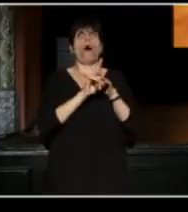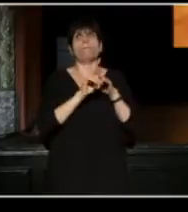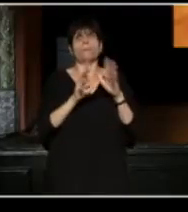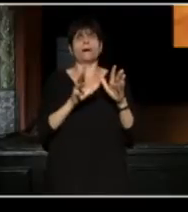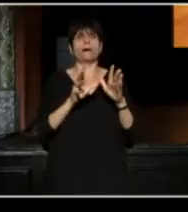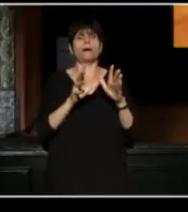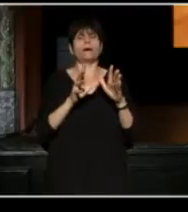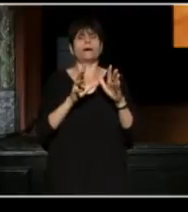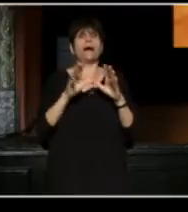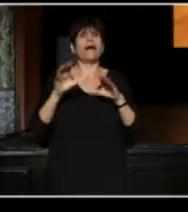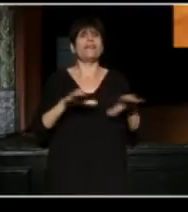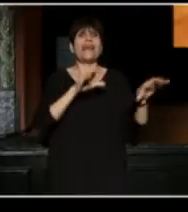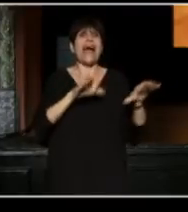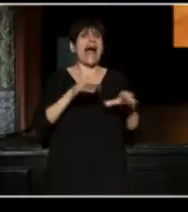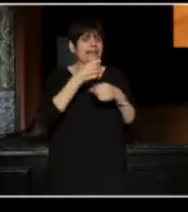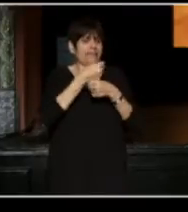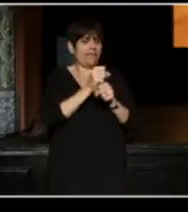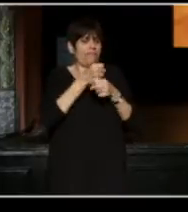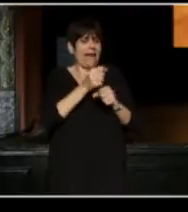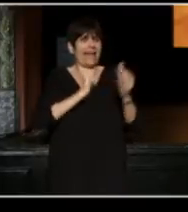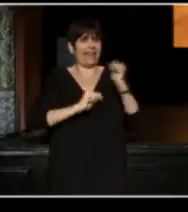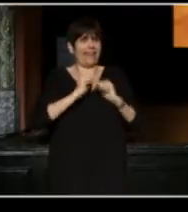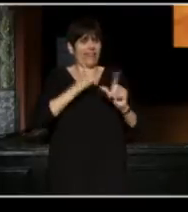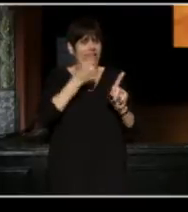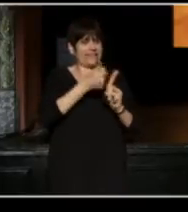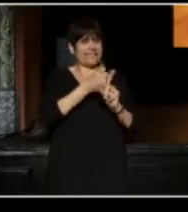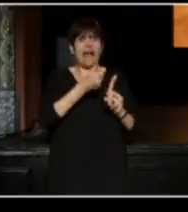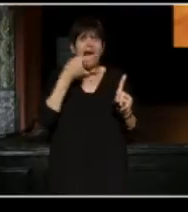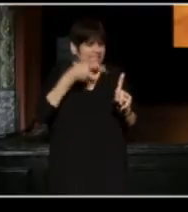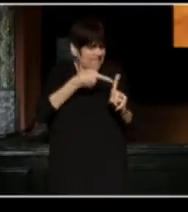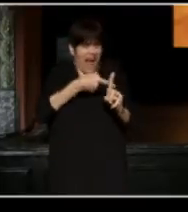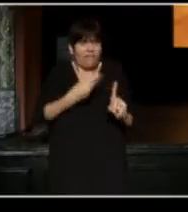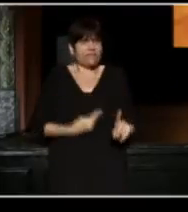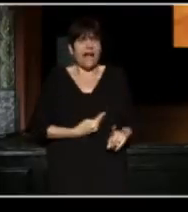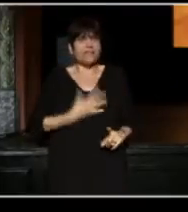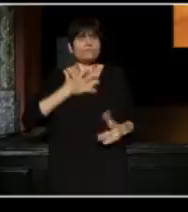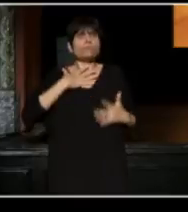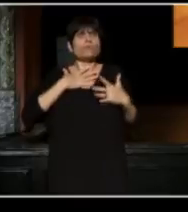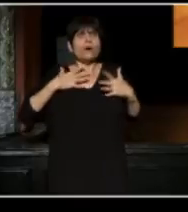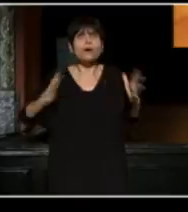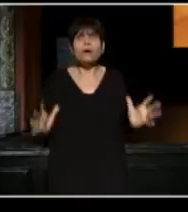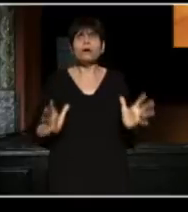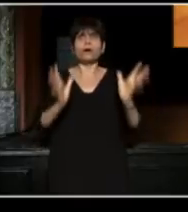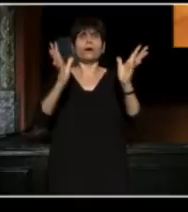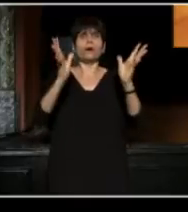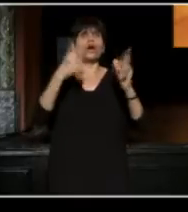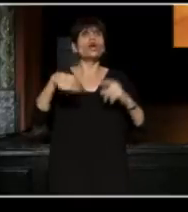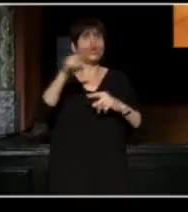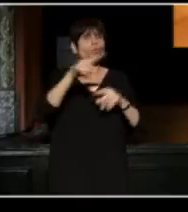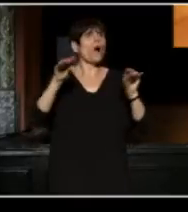The act of making theater, is by itself, aspirational. You are the miracle makers,